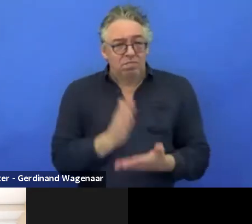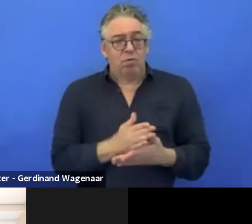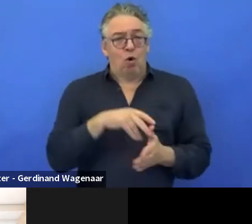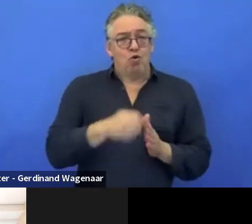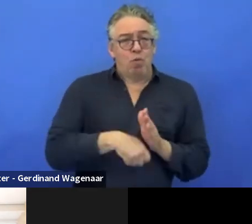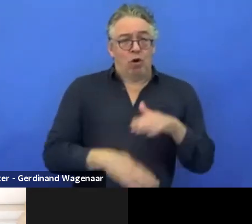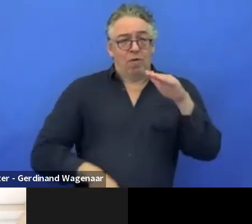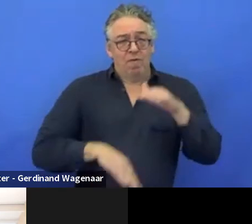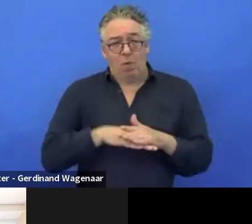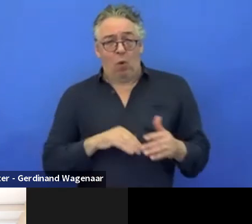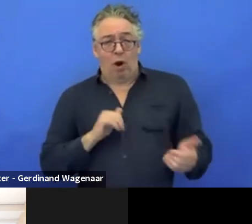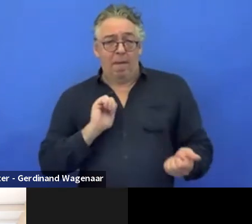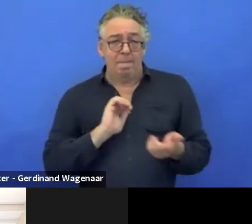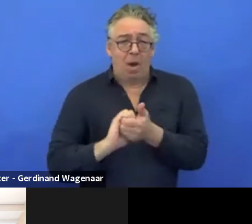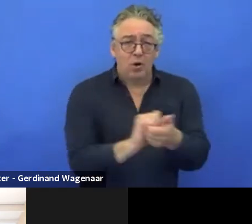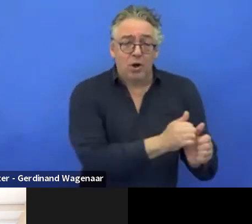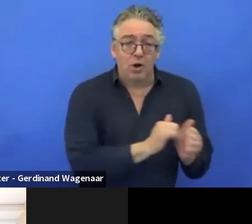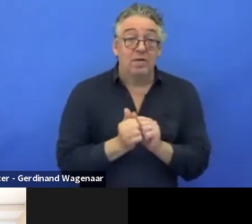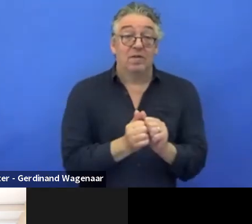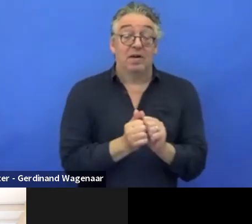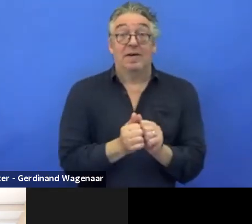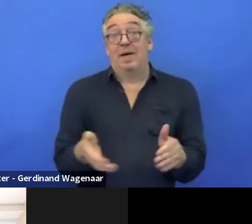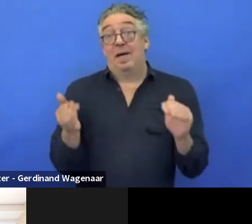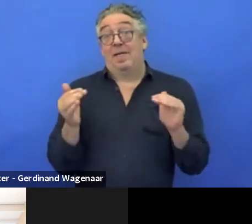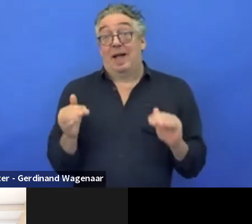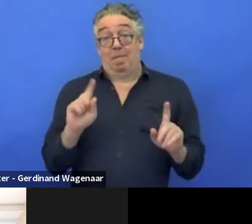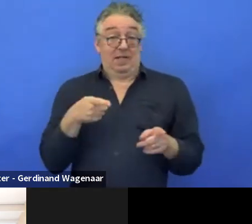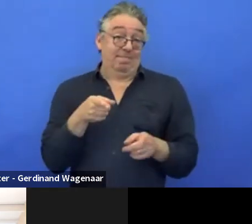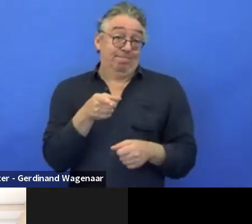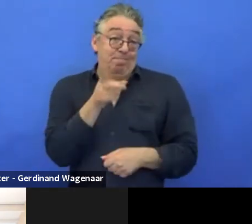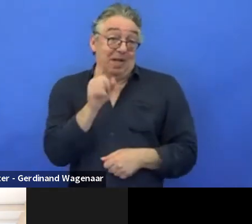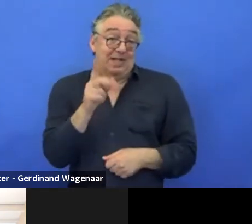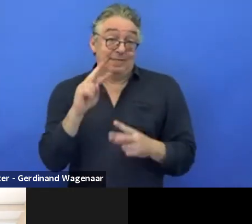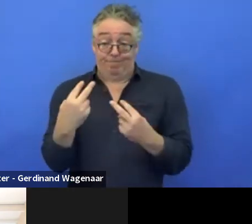and your financial capacity, your HR-situation,